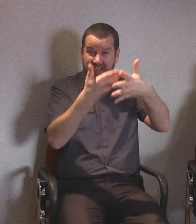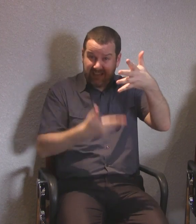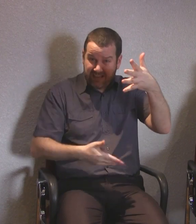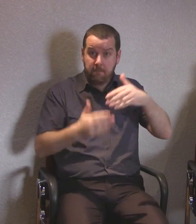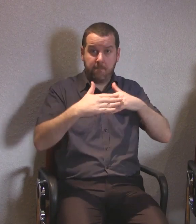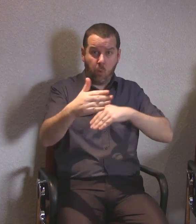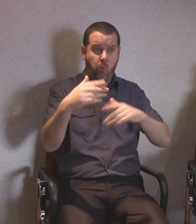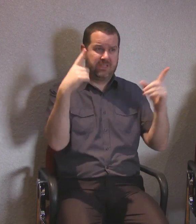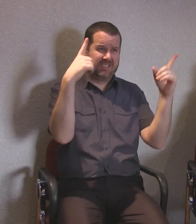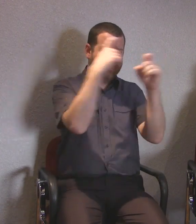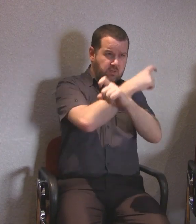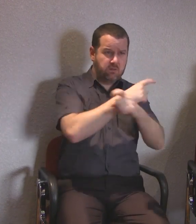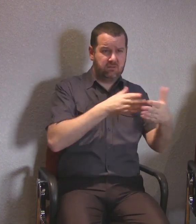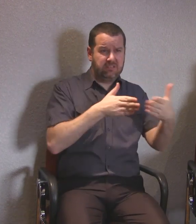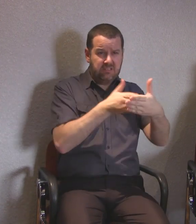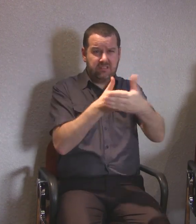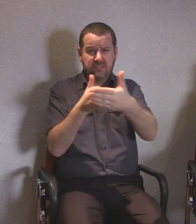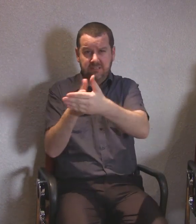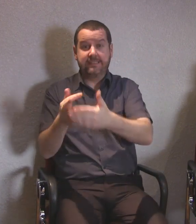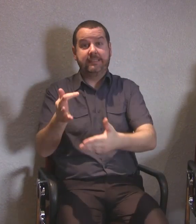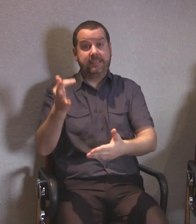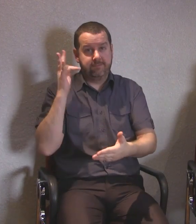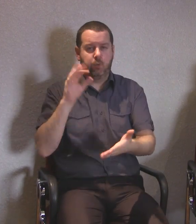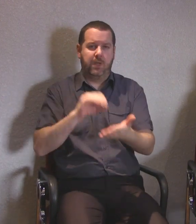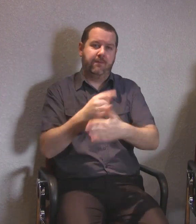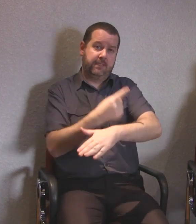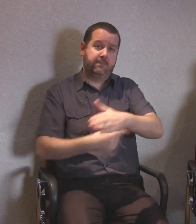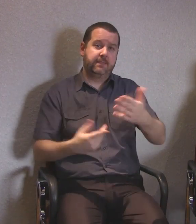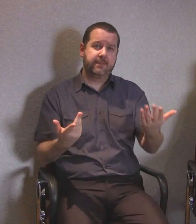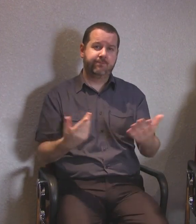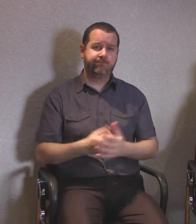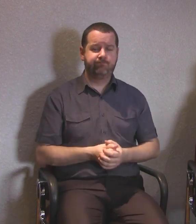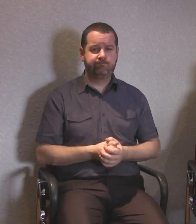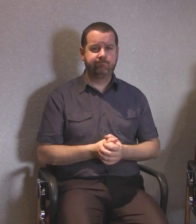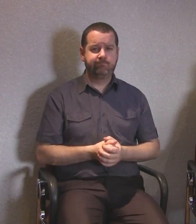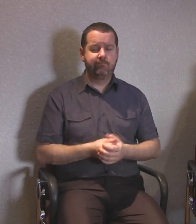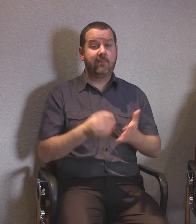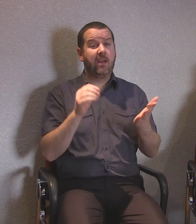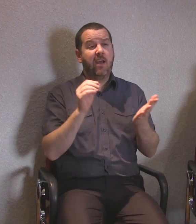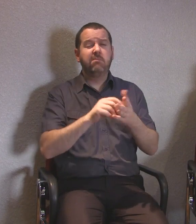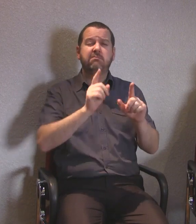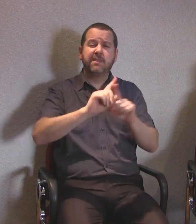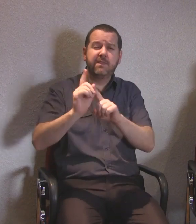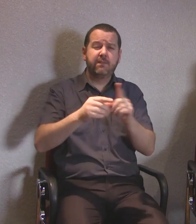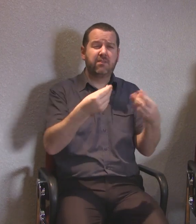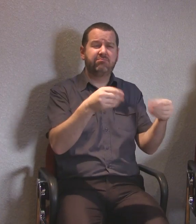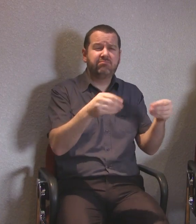there are strategies and policies in place